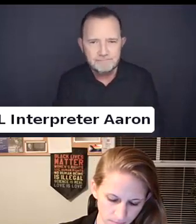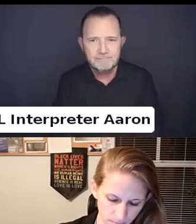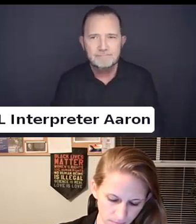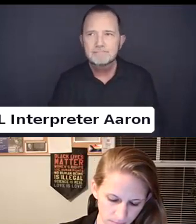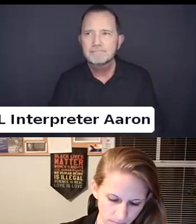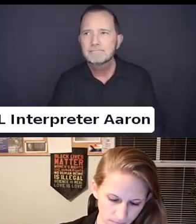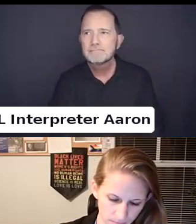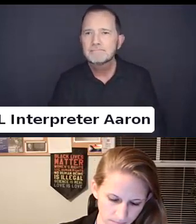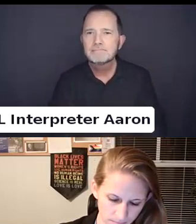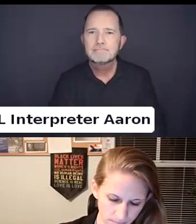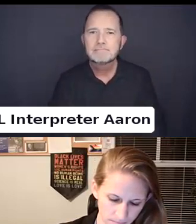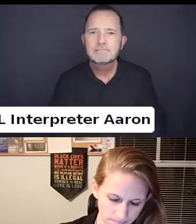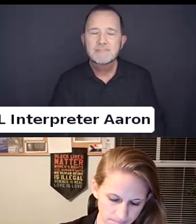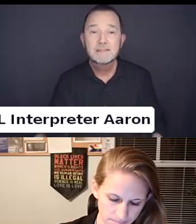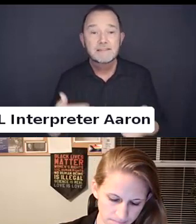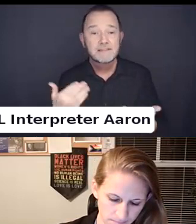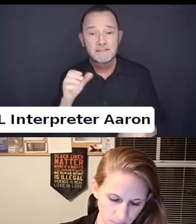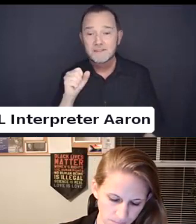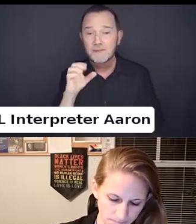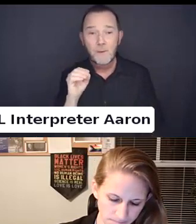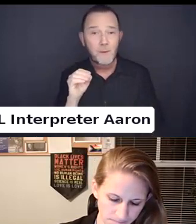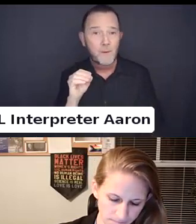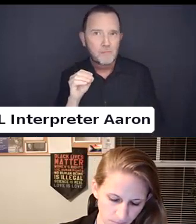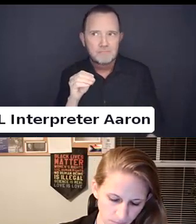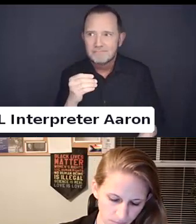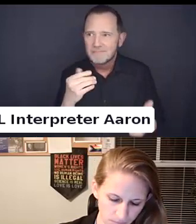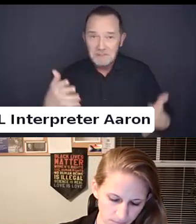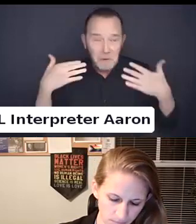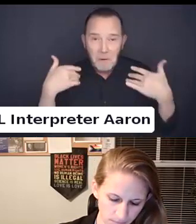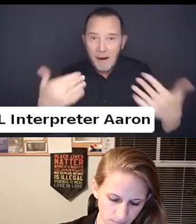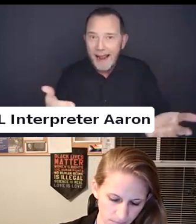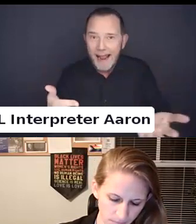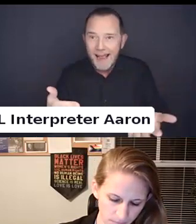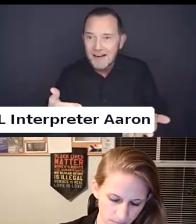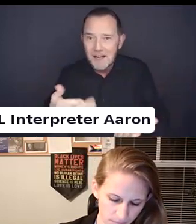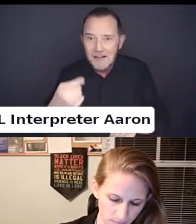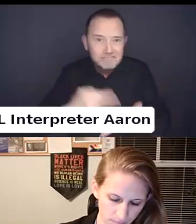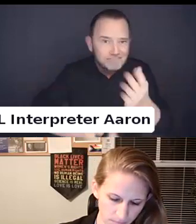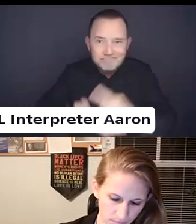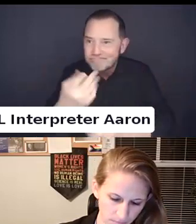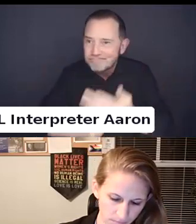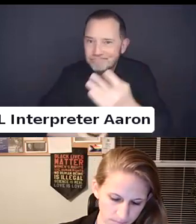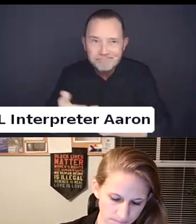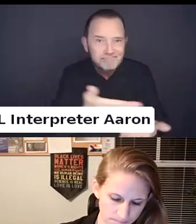I would love to jump into the thick of the conversation with our panelists.